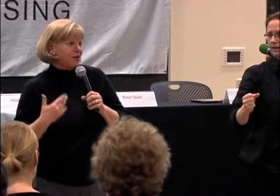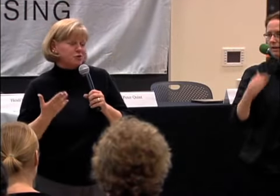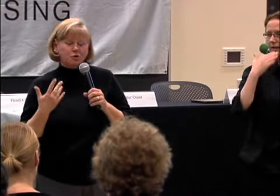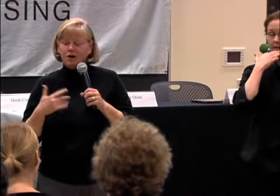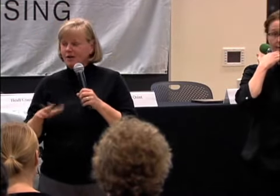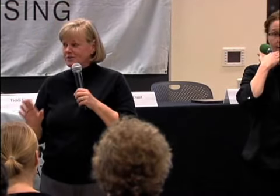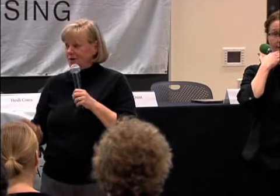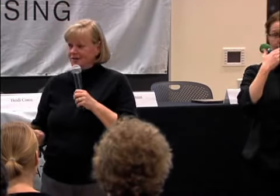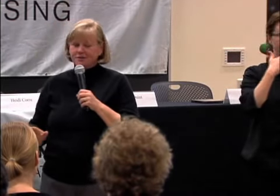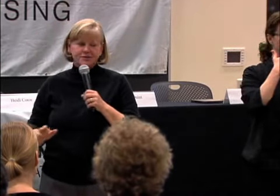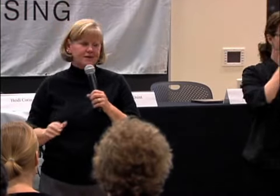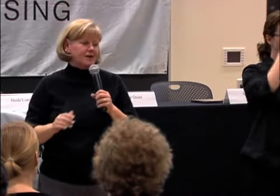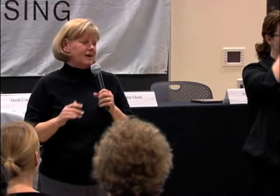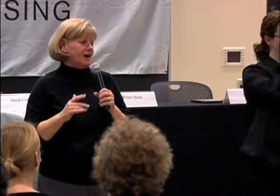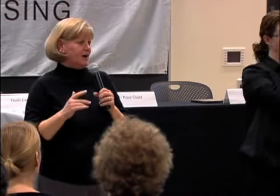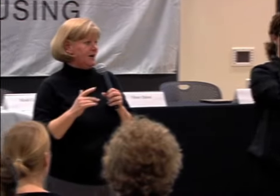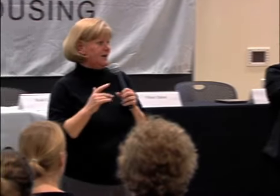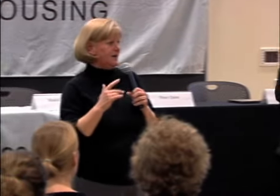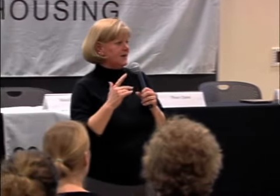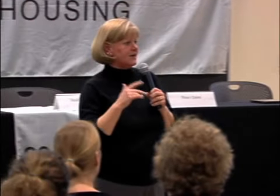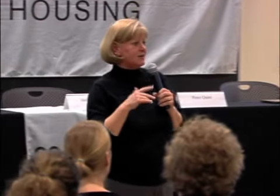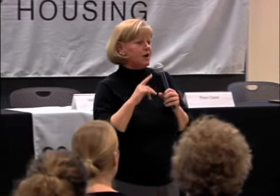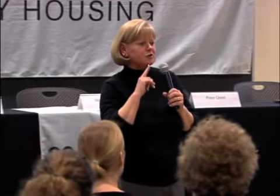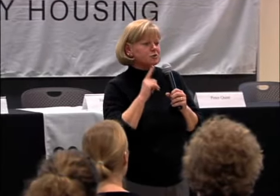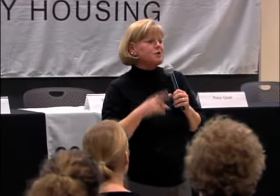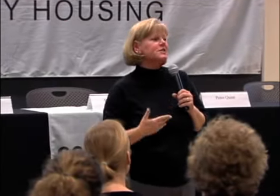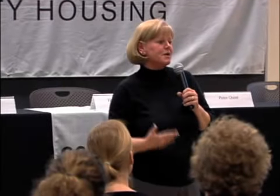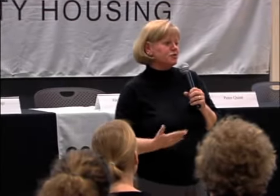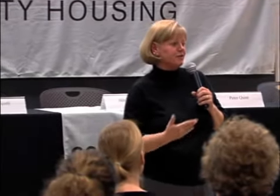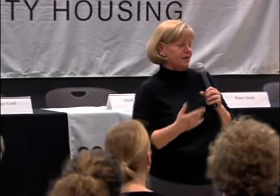THANK YOU, SARAH AND THANK YOU TO ALL OF OUR SPONSORS.